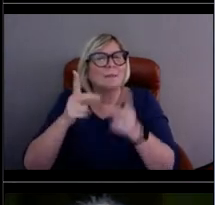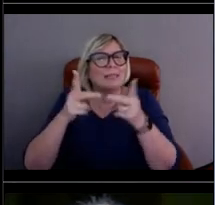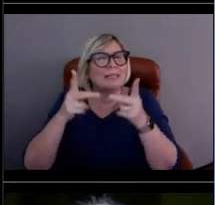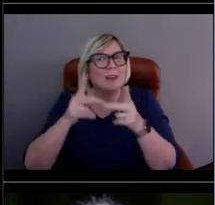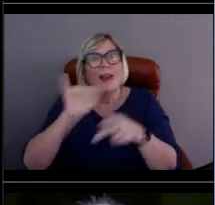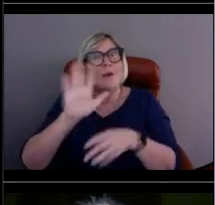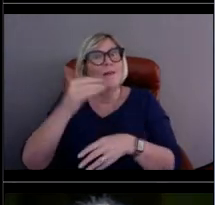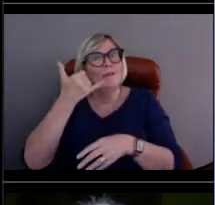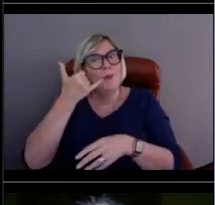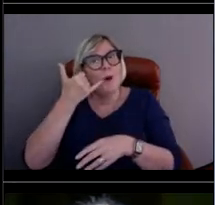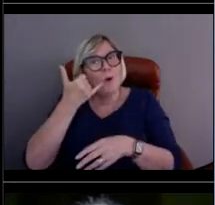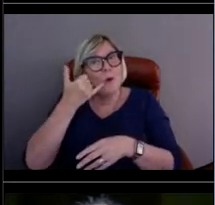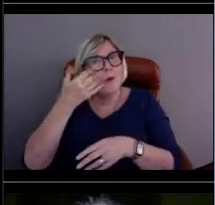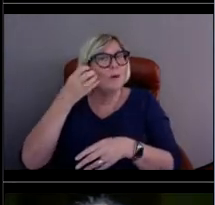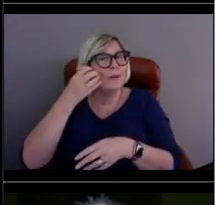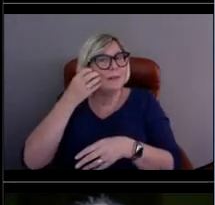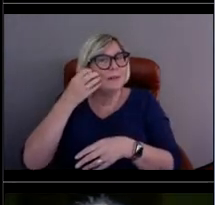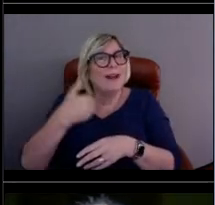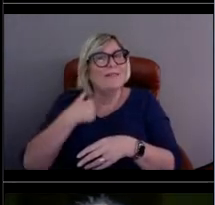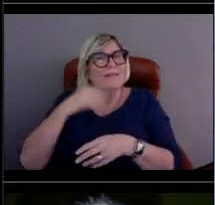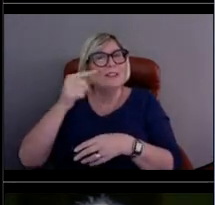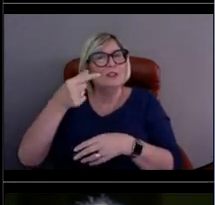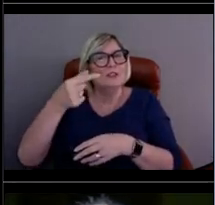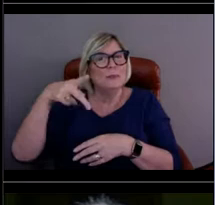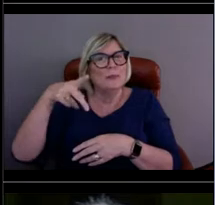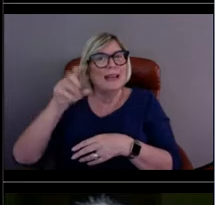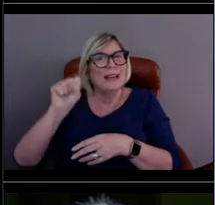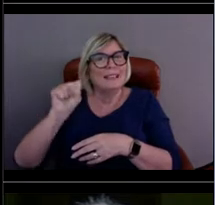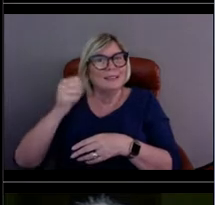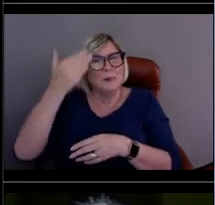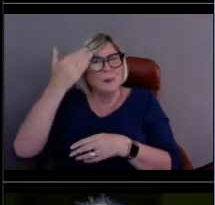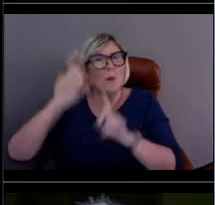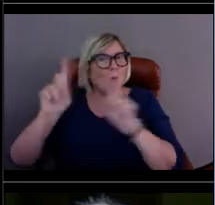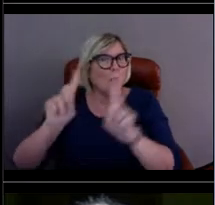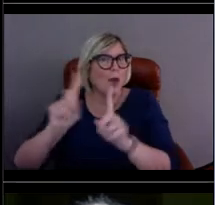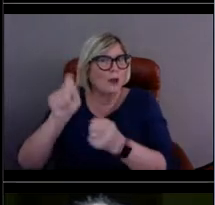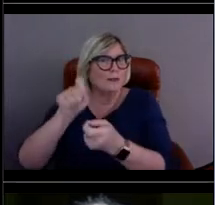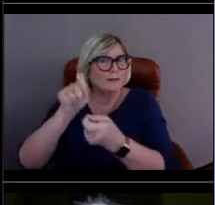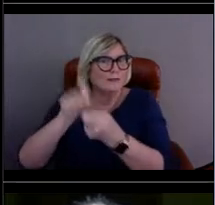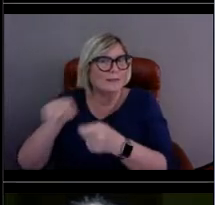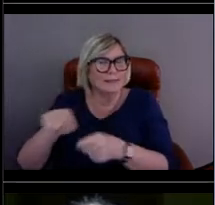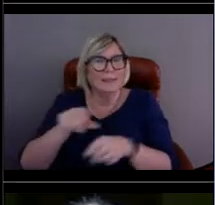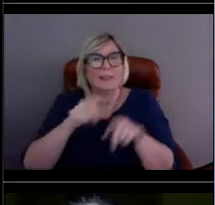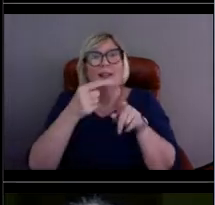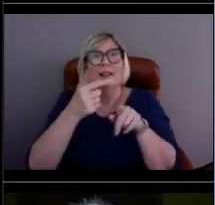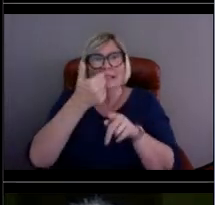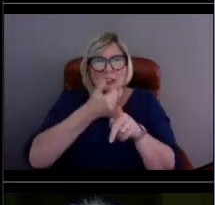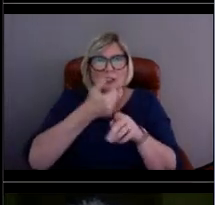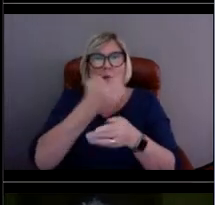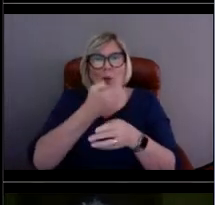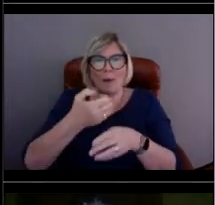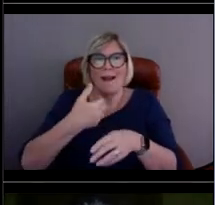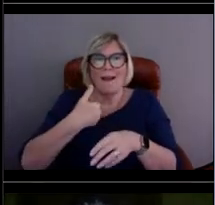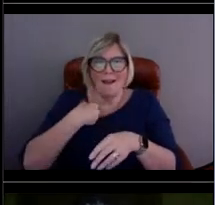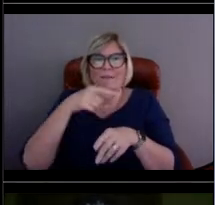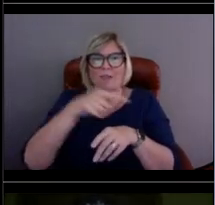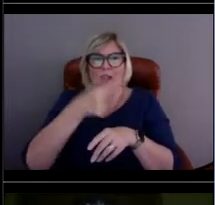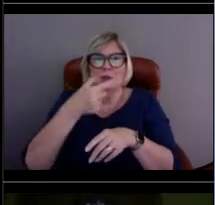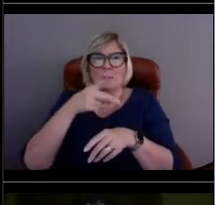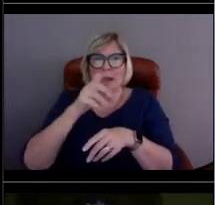each of the buoys has a GPS on it. As long as that GPS is active and is working,